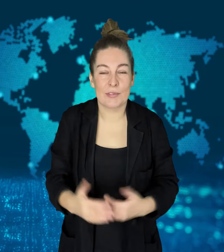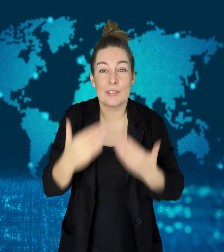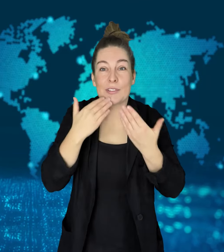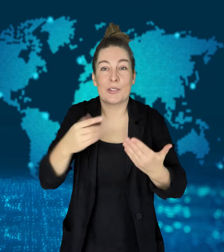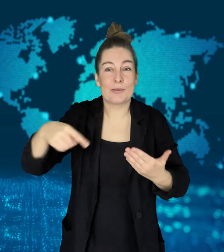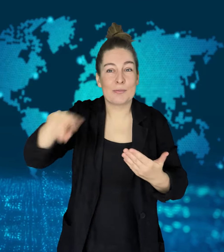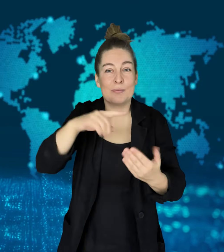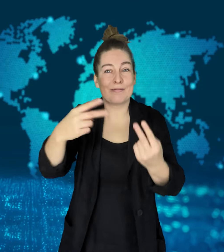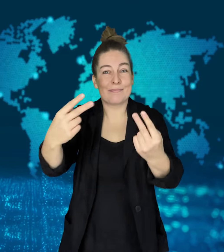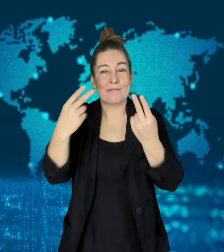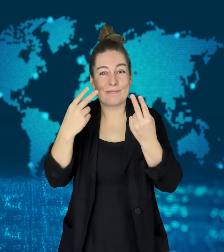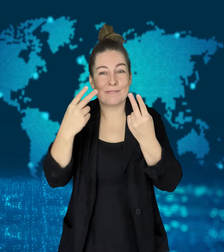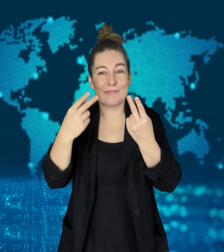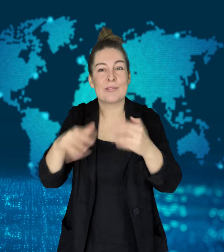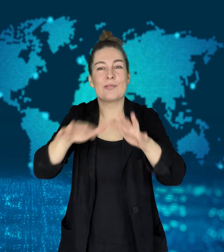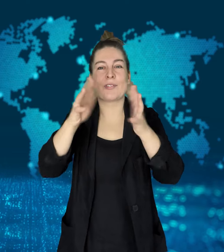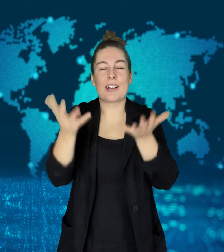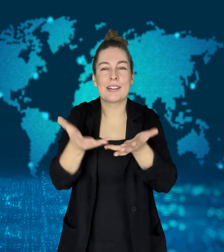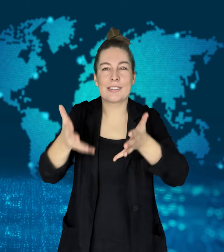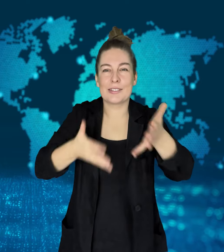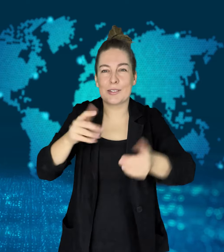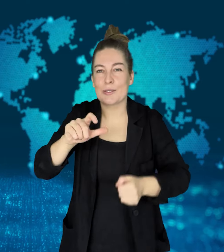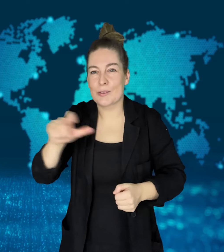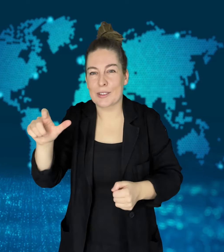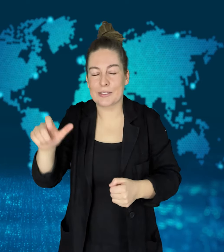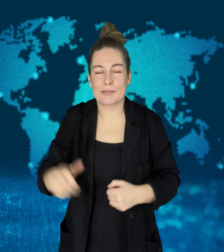Thank you for watching WorldSign Week.